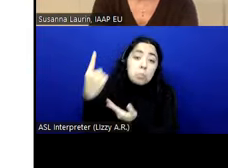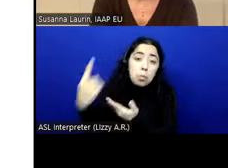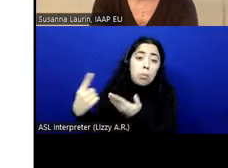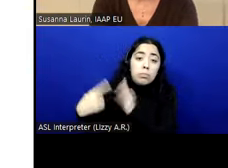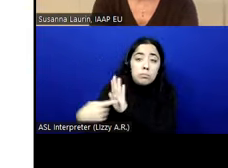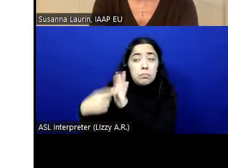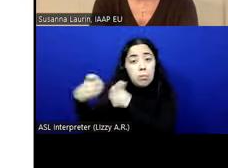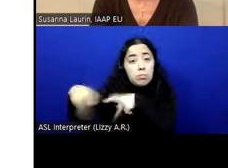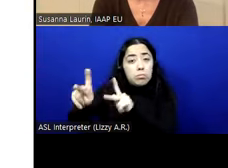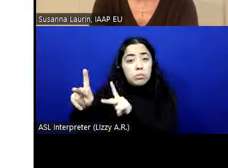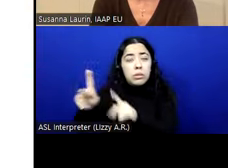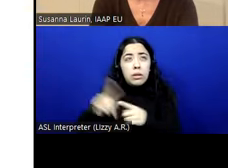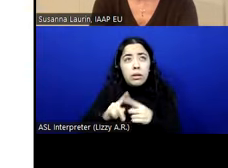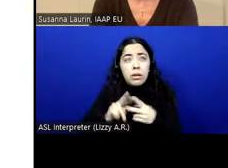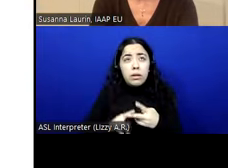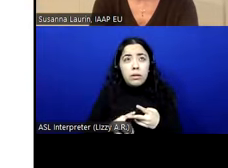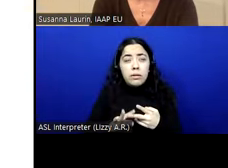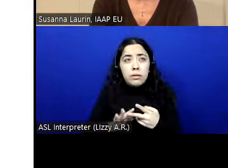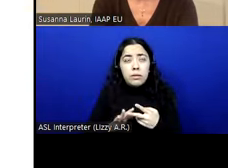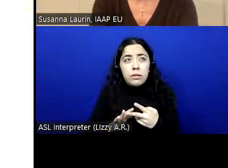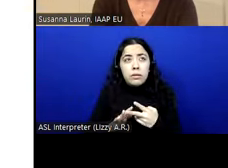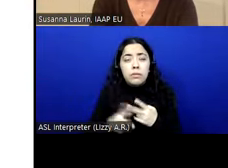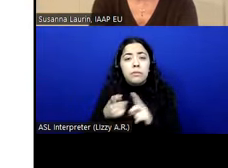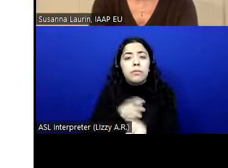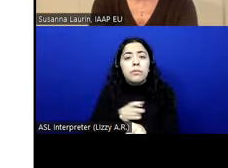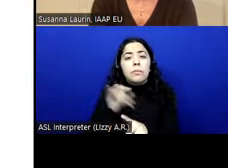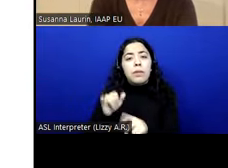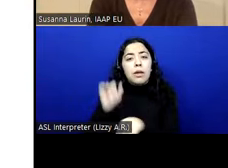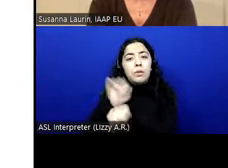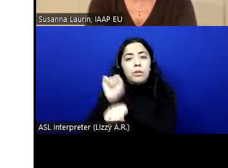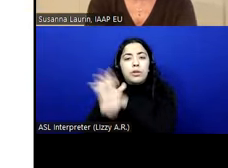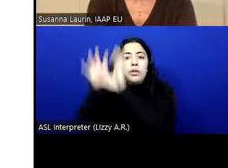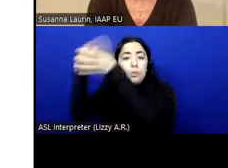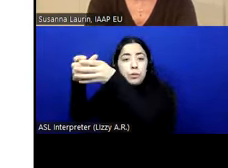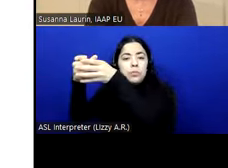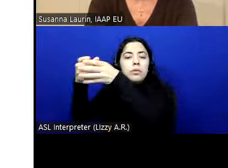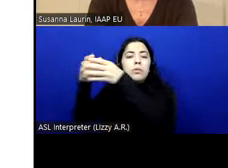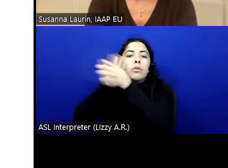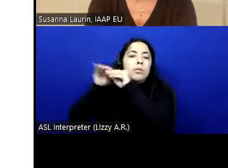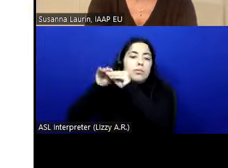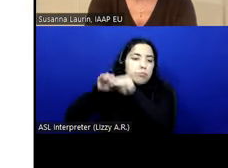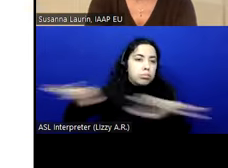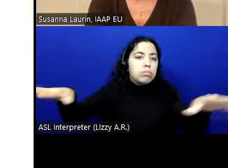Then from the Joint Working Group, we're going to disseminate the EN to as many